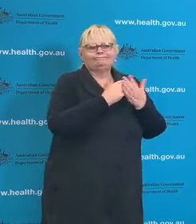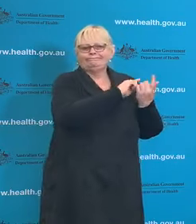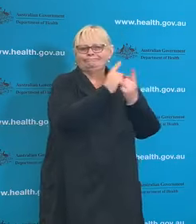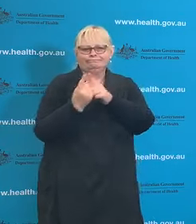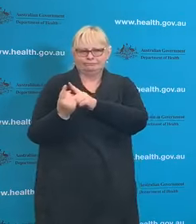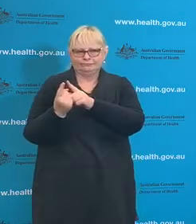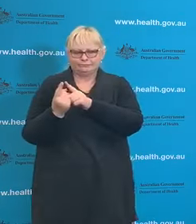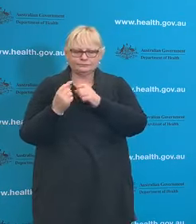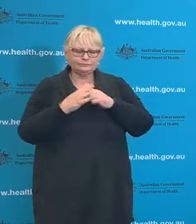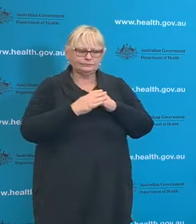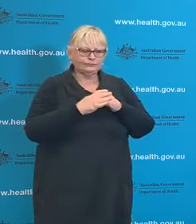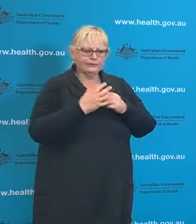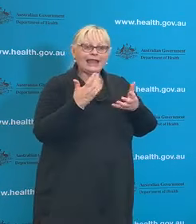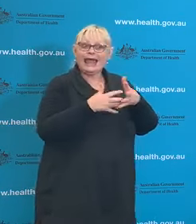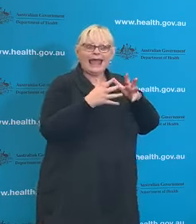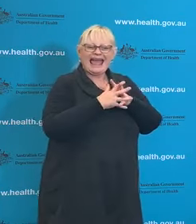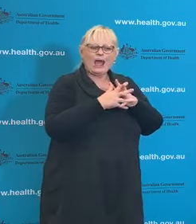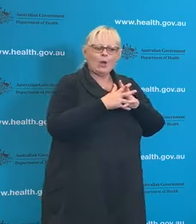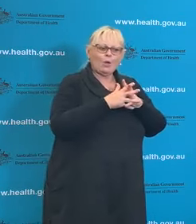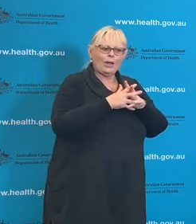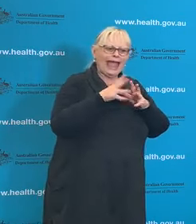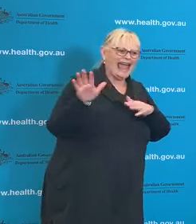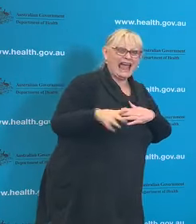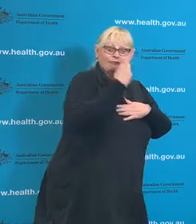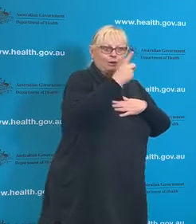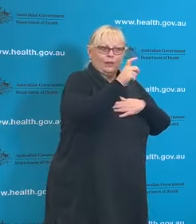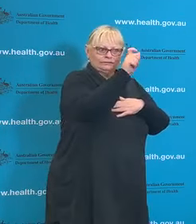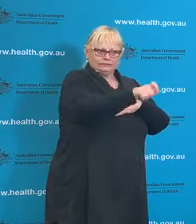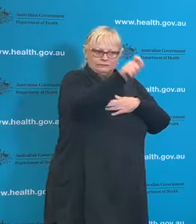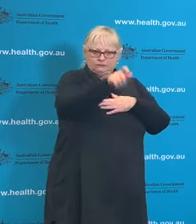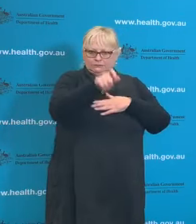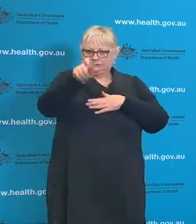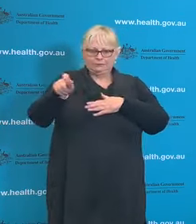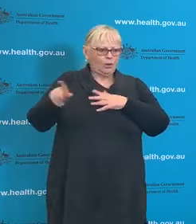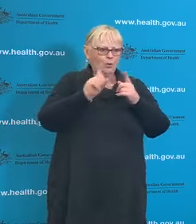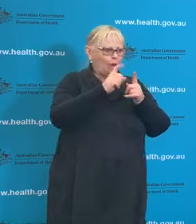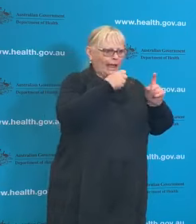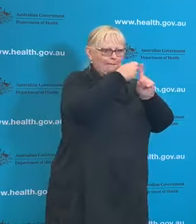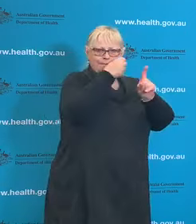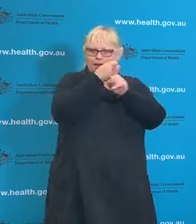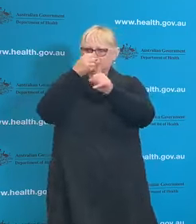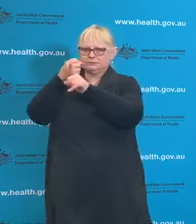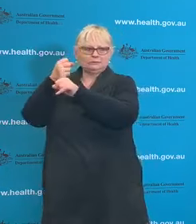impact on every Australian from this pandemic will be considered and we know